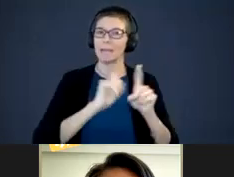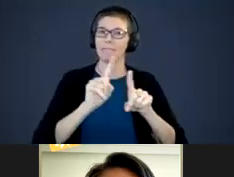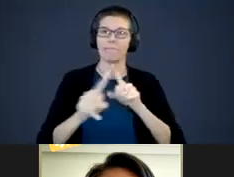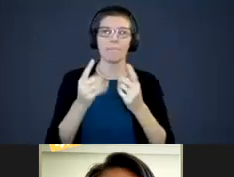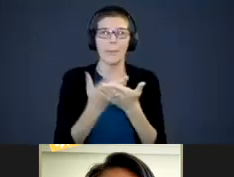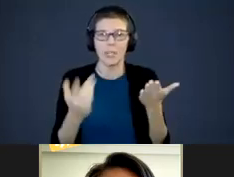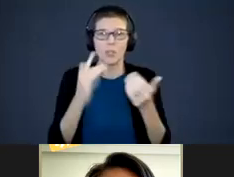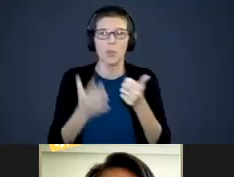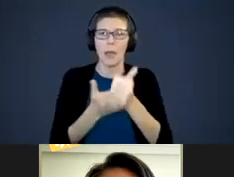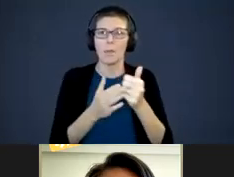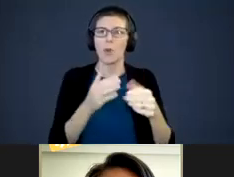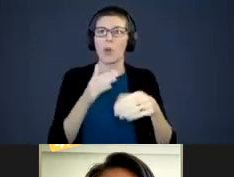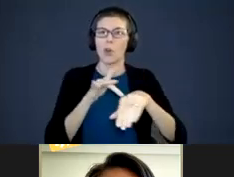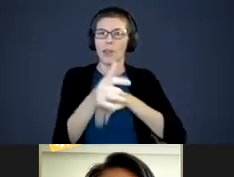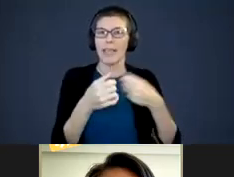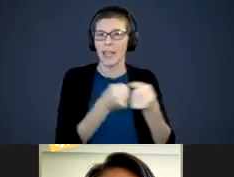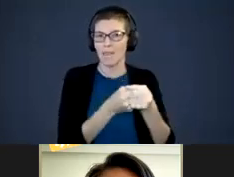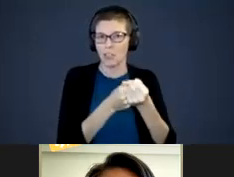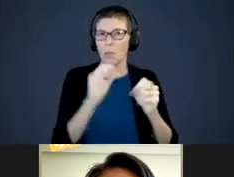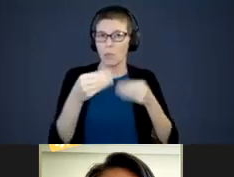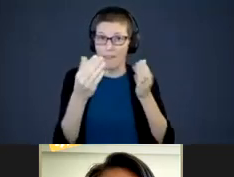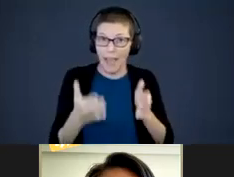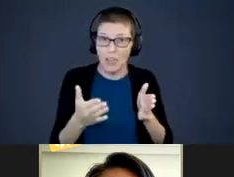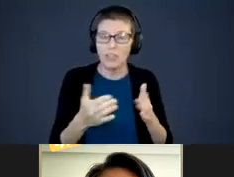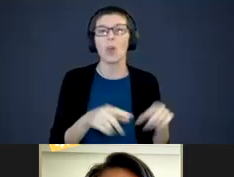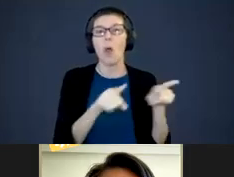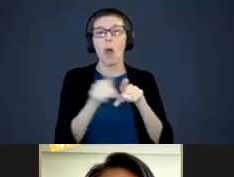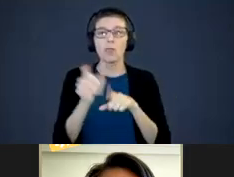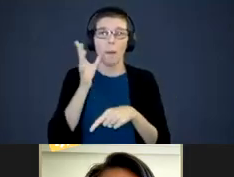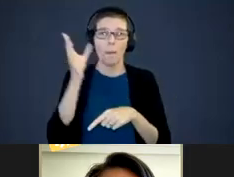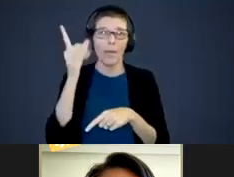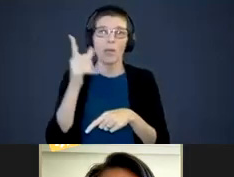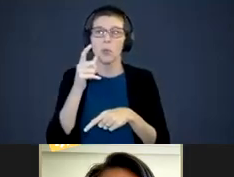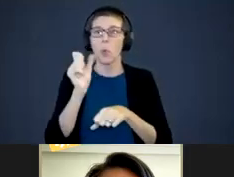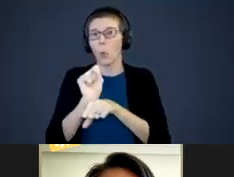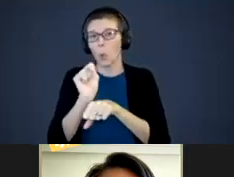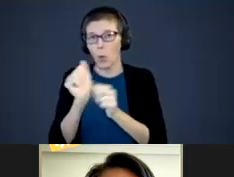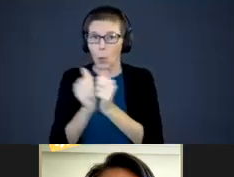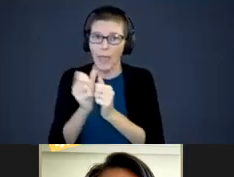interventional providers and parents who are raising children who have sensory disabilities.